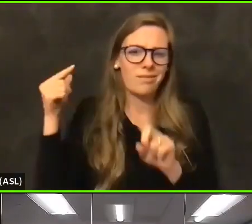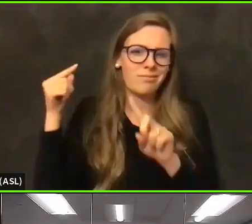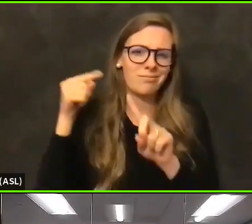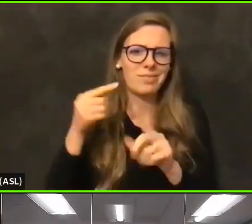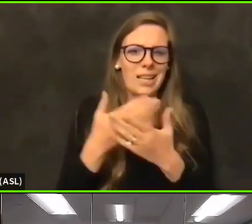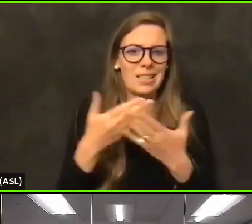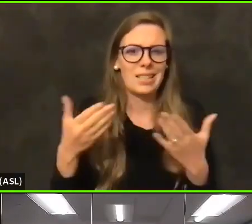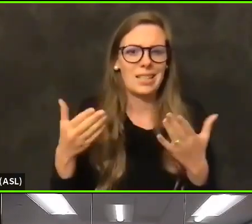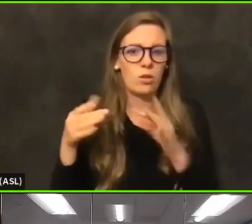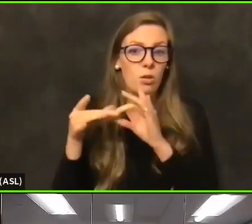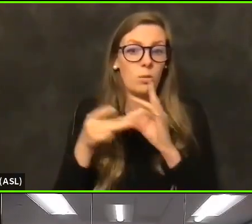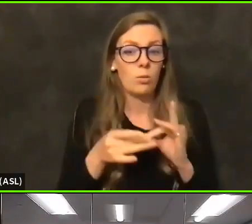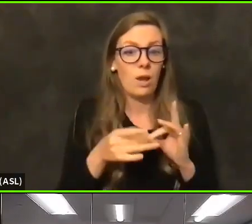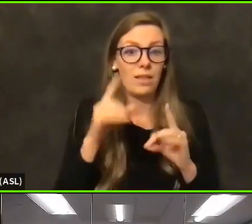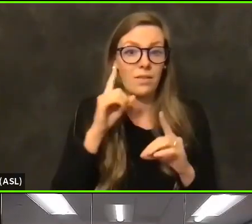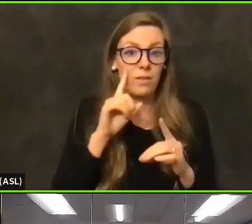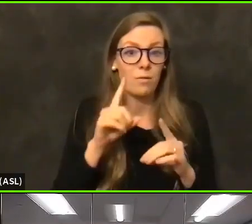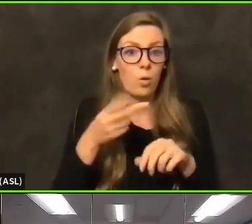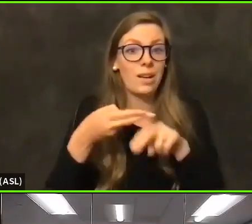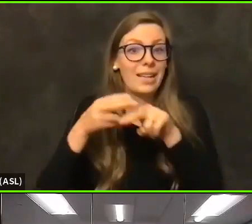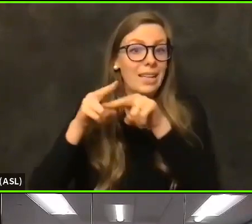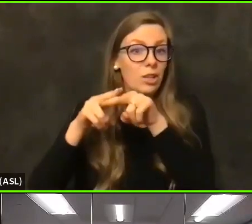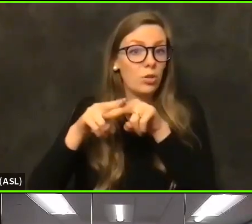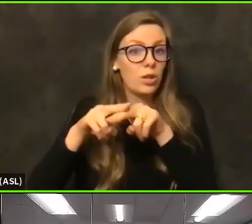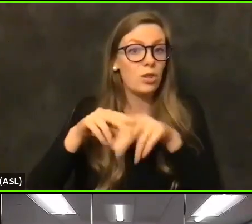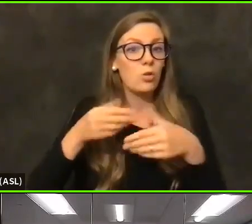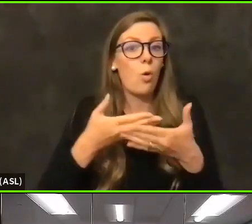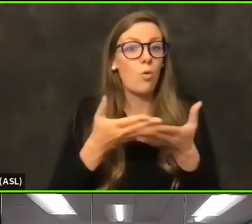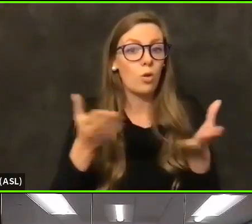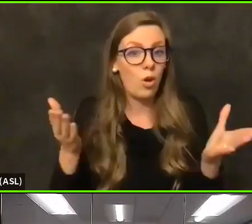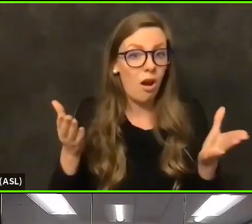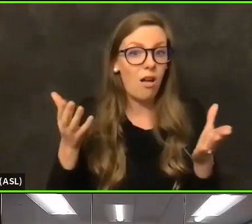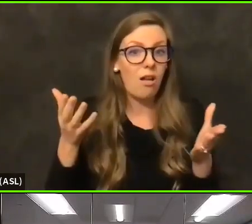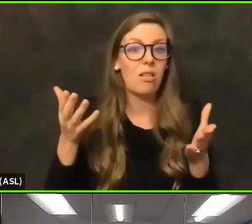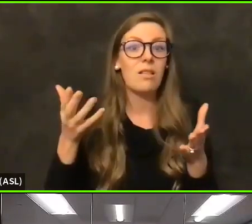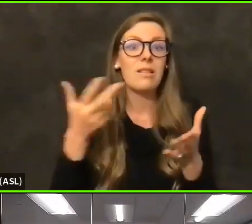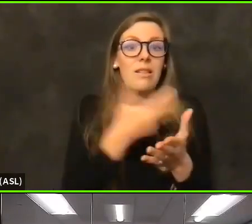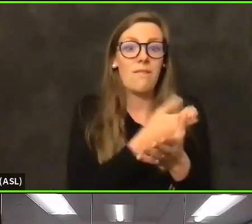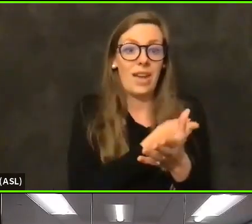relevant for increased overall vaccine allocations into the entire state.